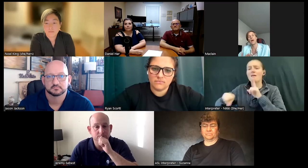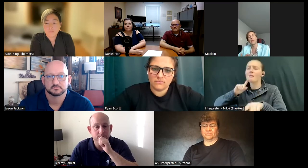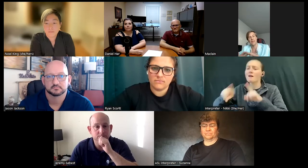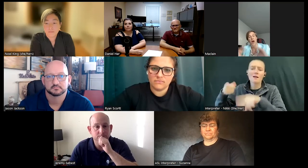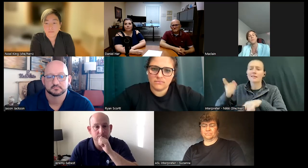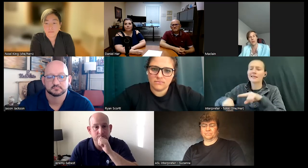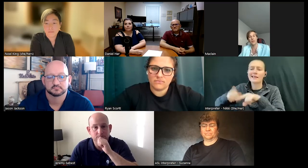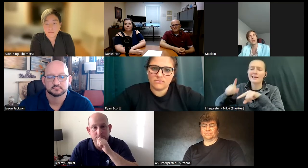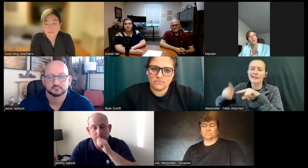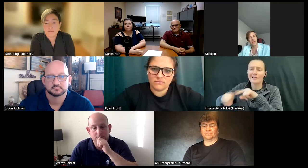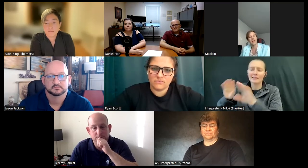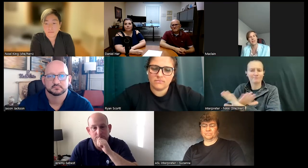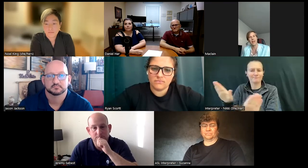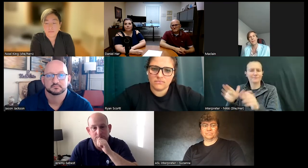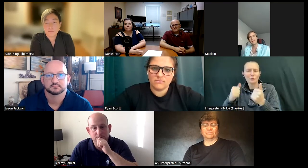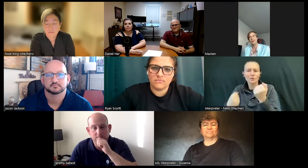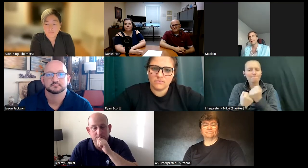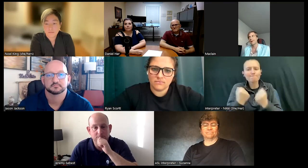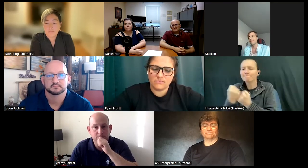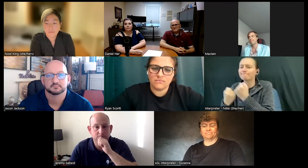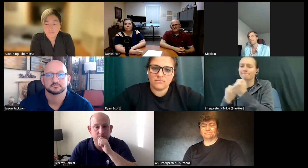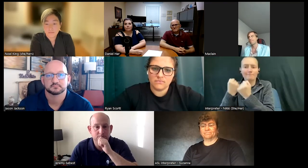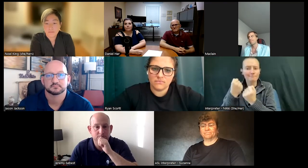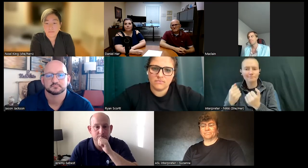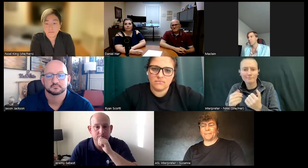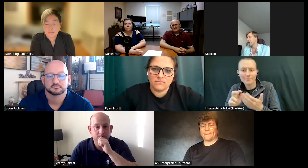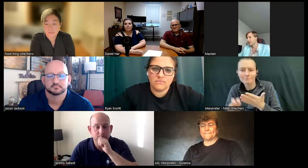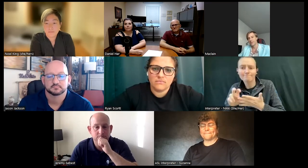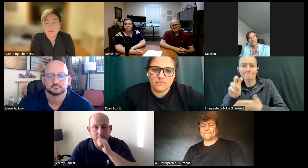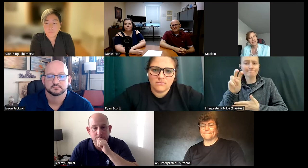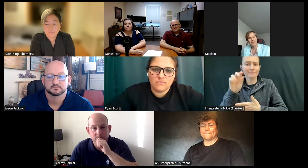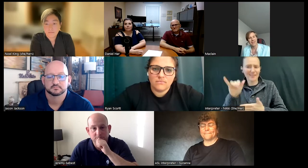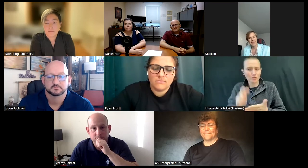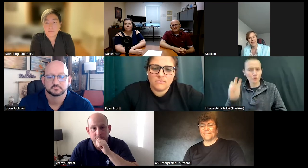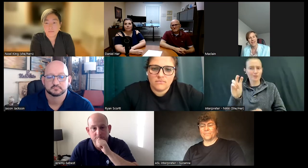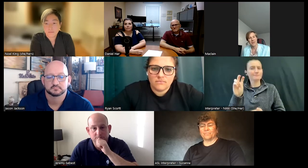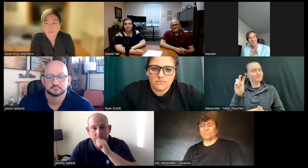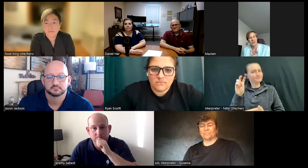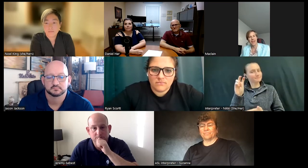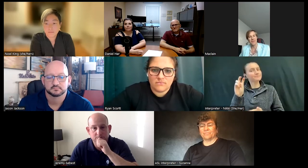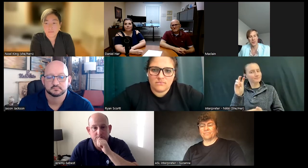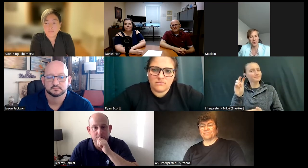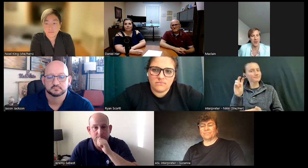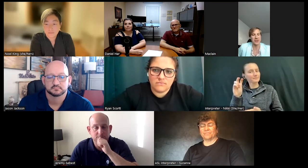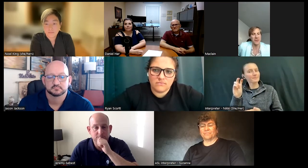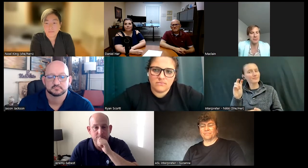ways to help each other get to that next step um because and the if you surround yourself